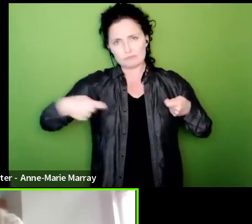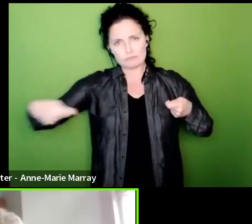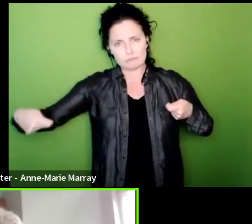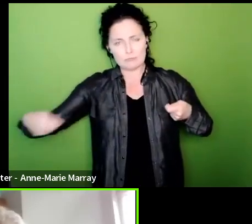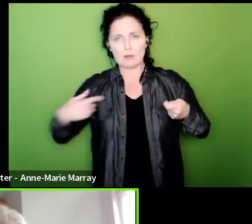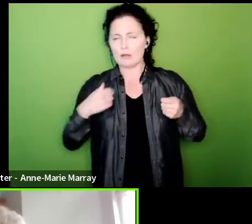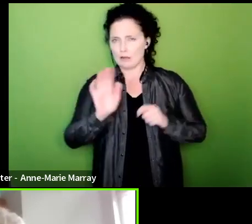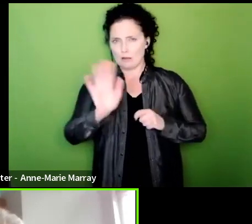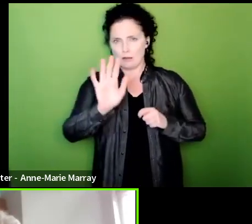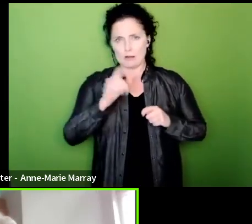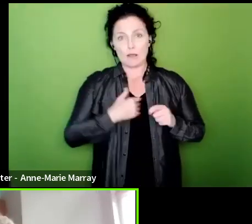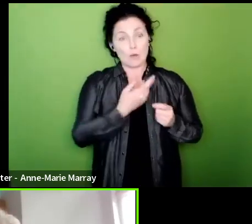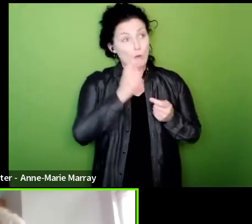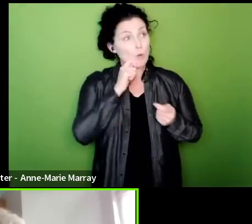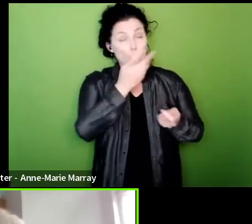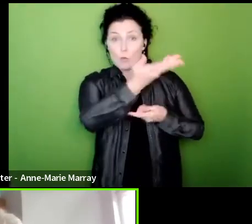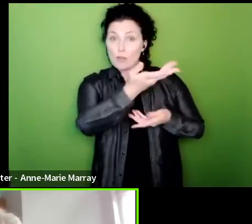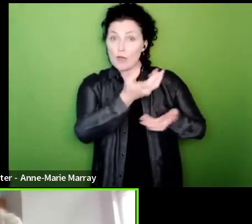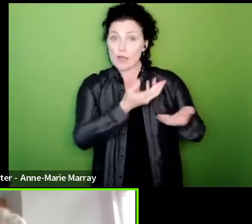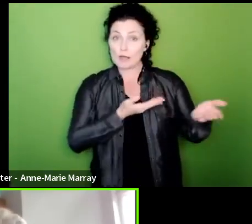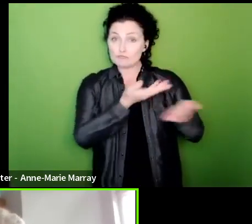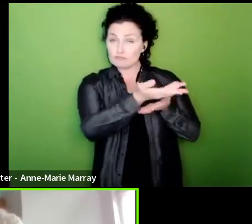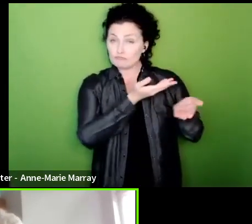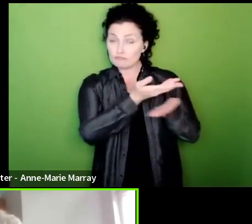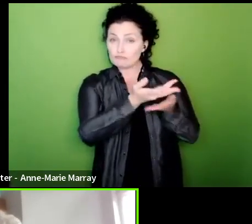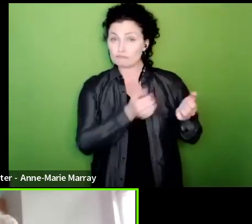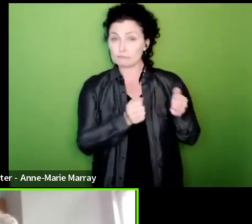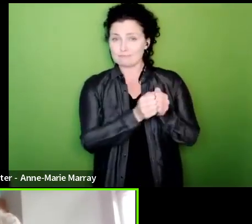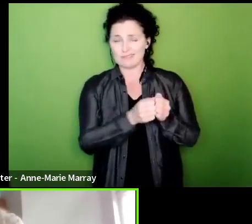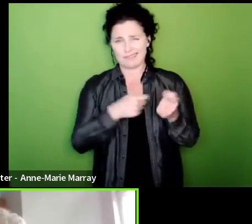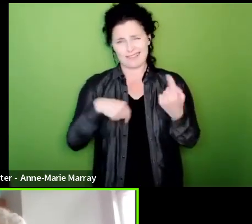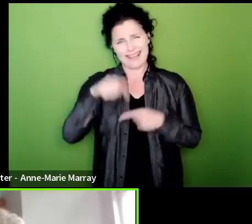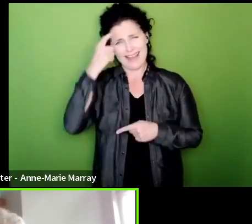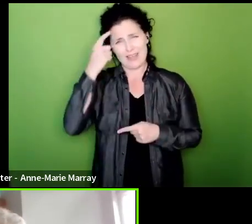our demands I think we're all sceptical as to whether or not they're likely to do it but we